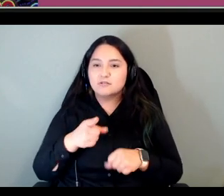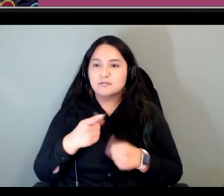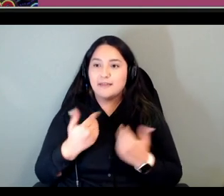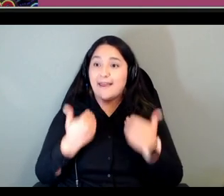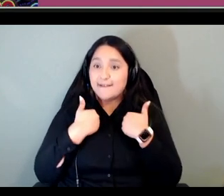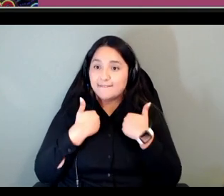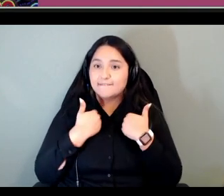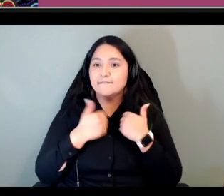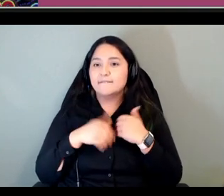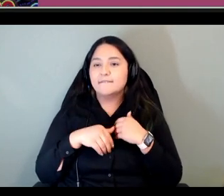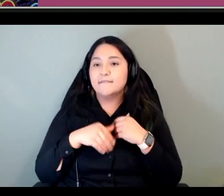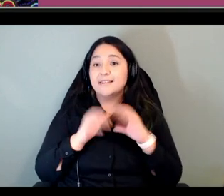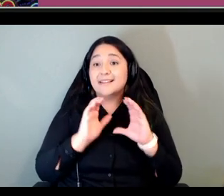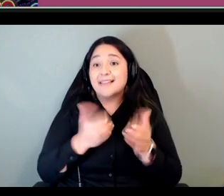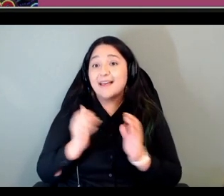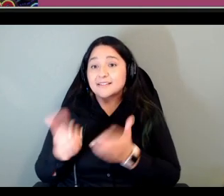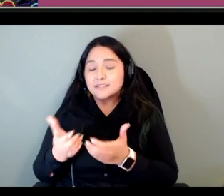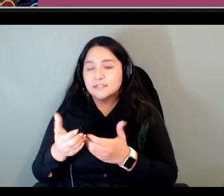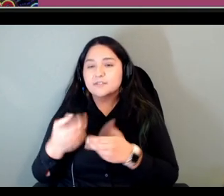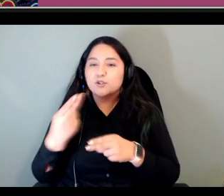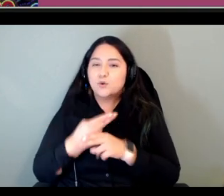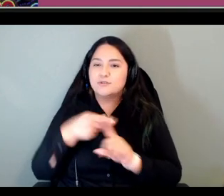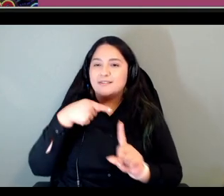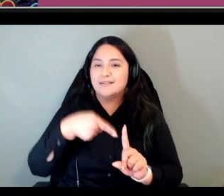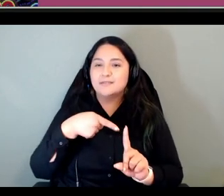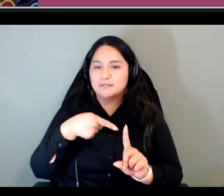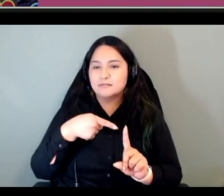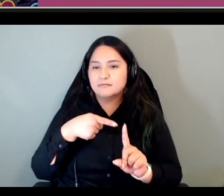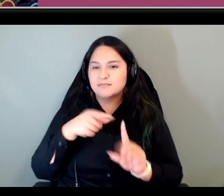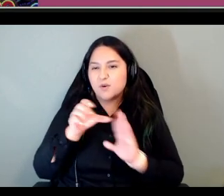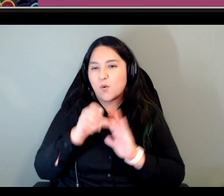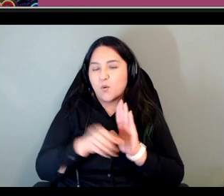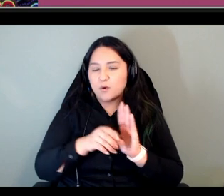know different classes using the course so that's something that i think knowing that